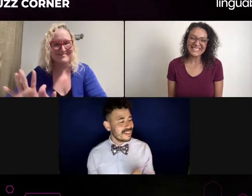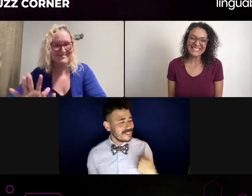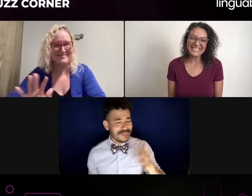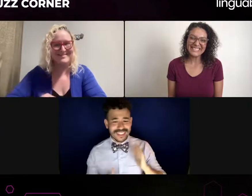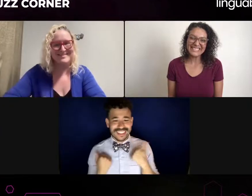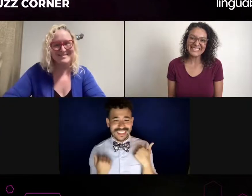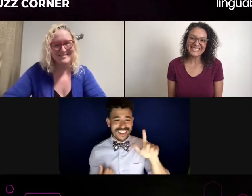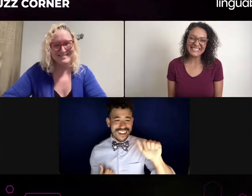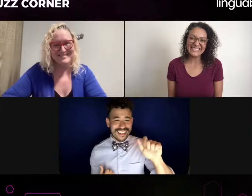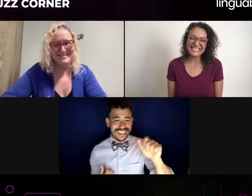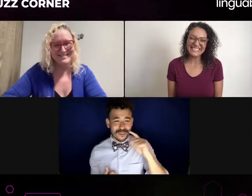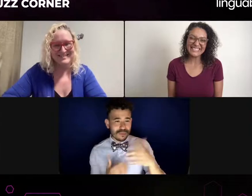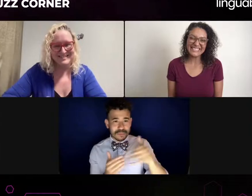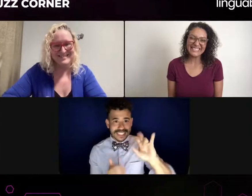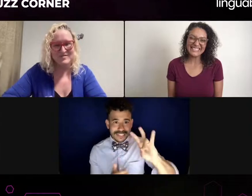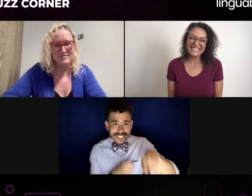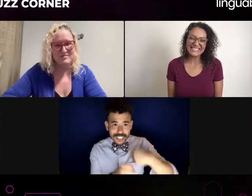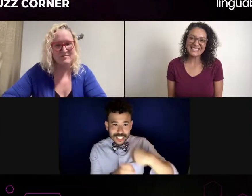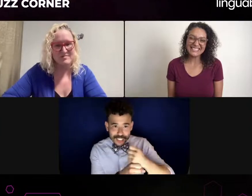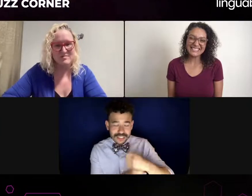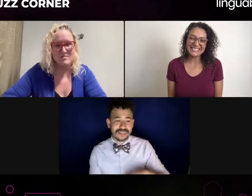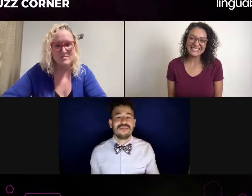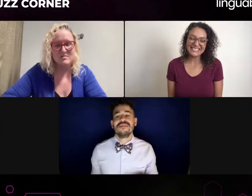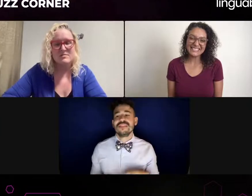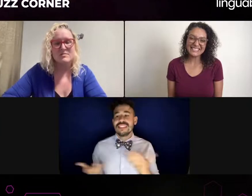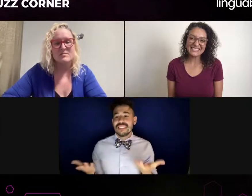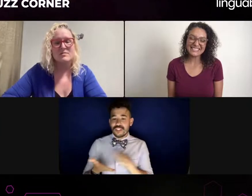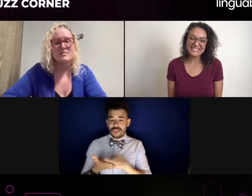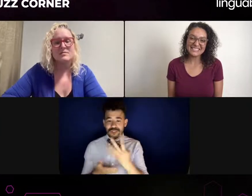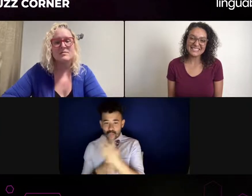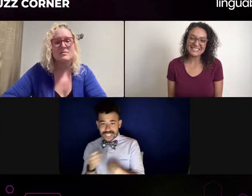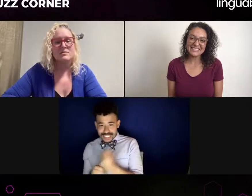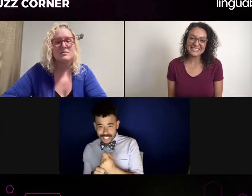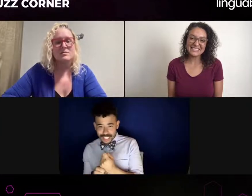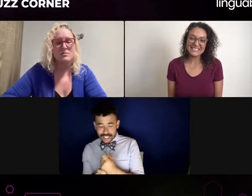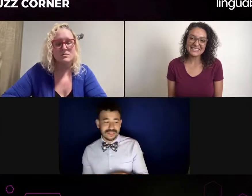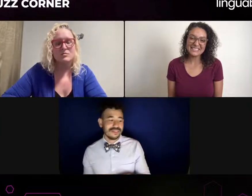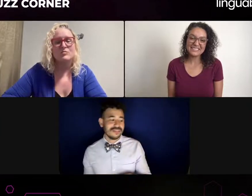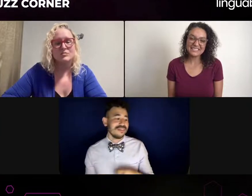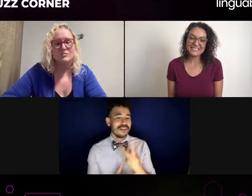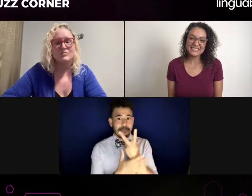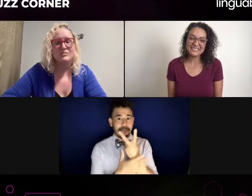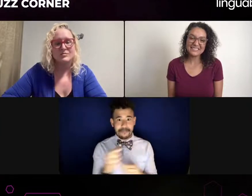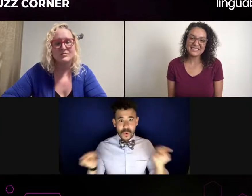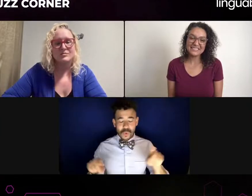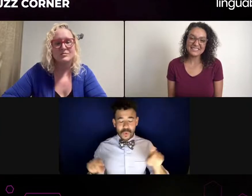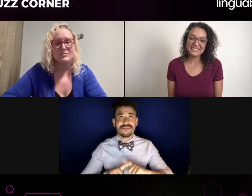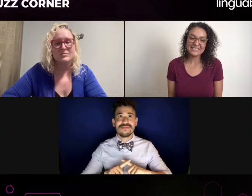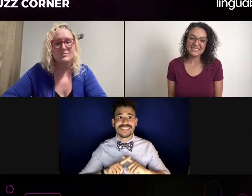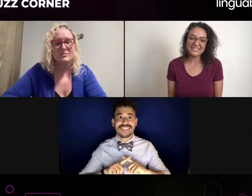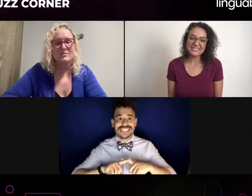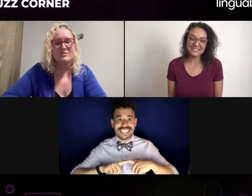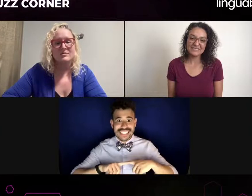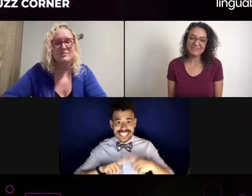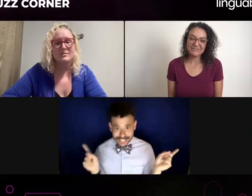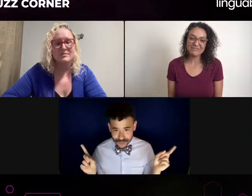let's say I have an interpreter who might be passive, but they might be really good at signing, voicing, and things like that.